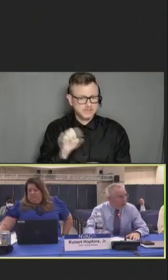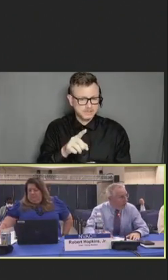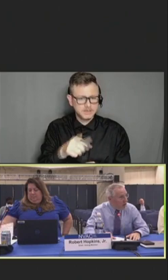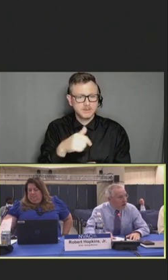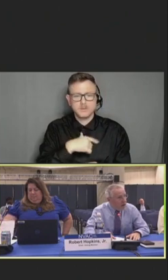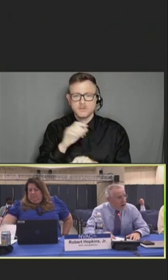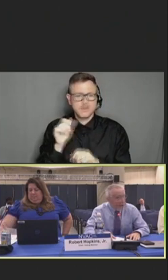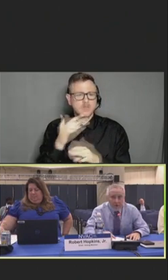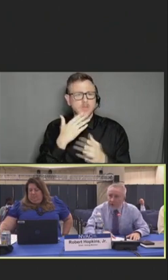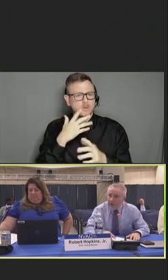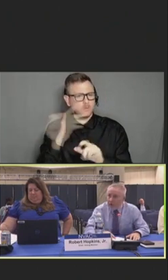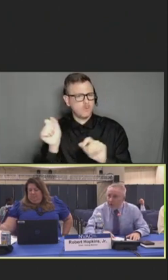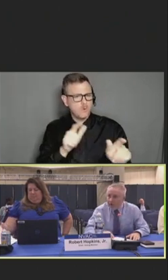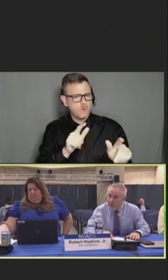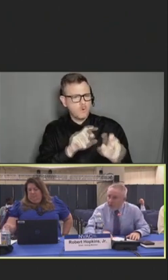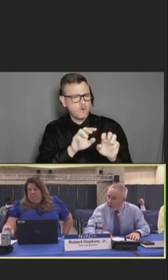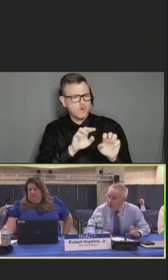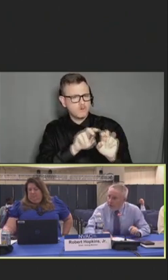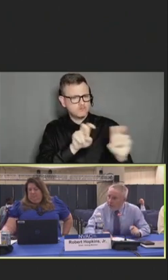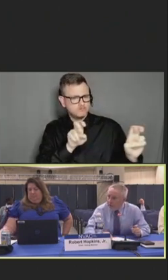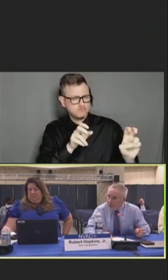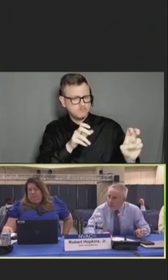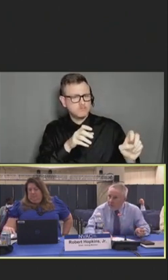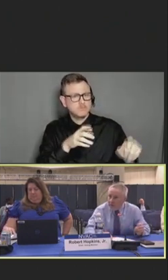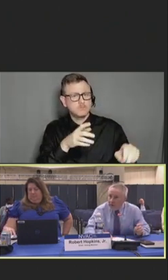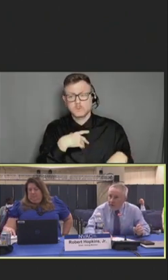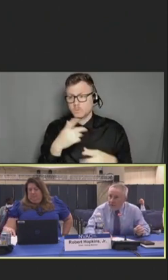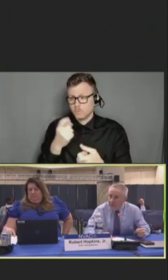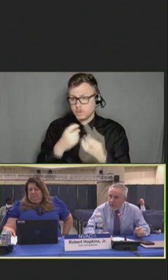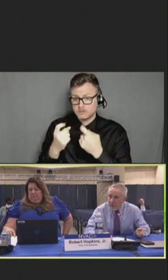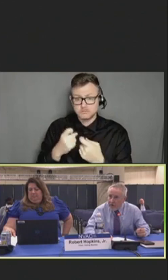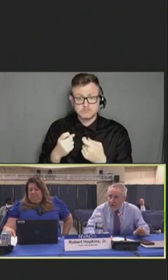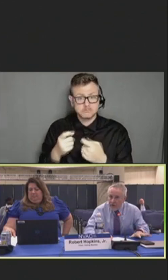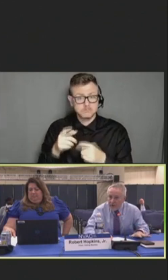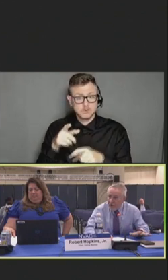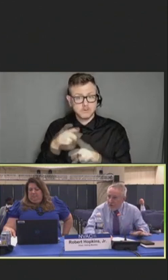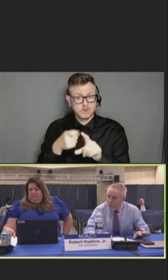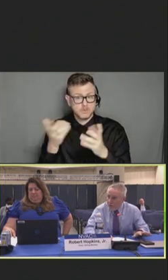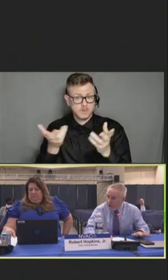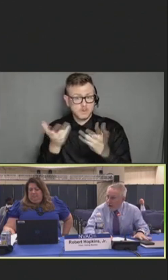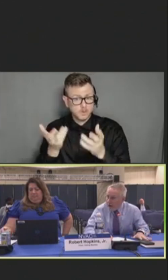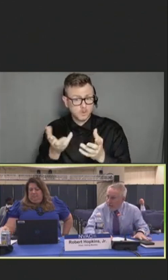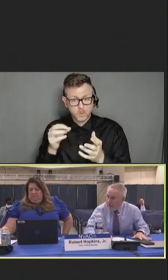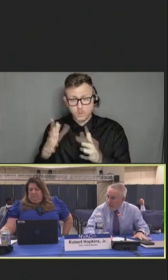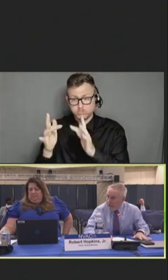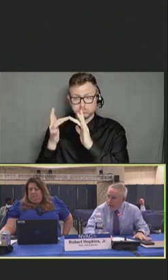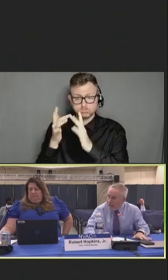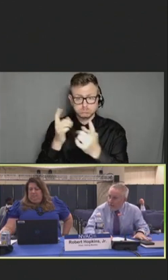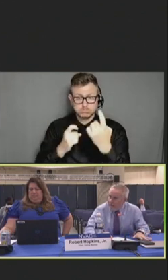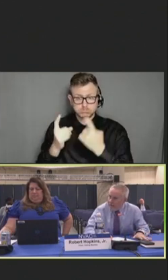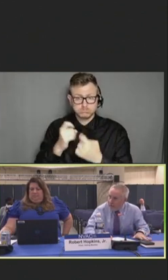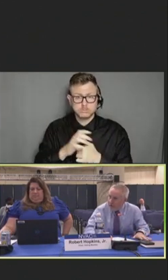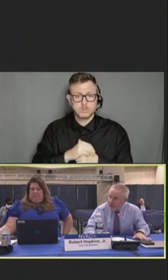Are there any questions or comments from members of the committee here in the room or online? Kris Ehresmann.